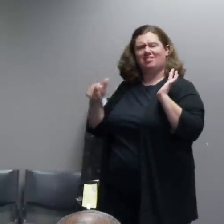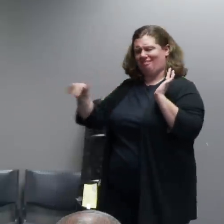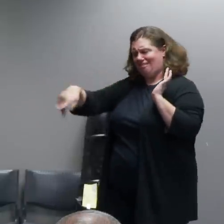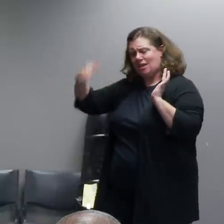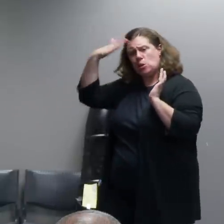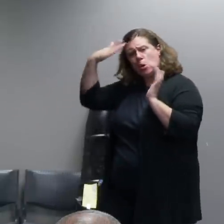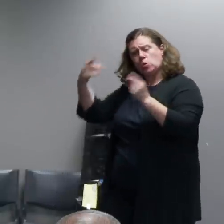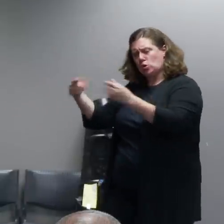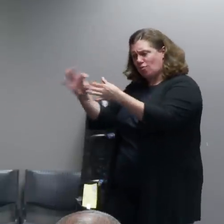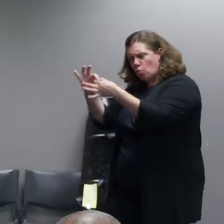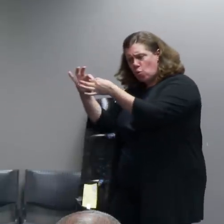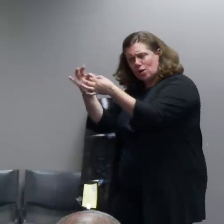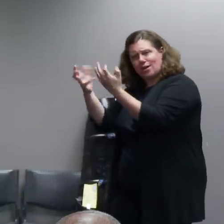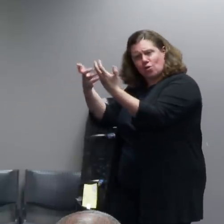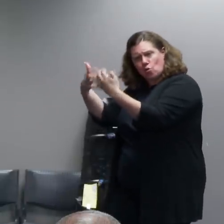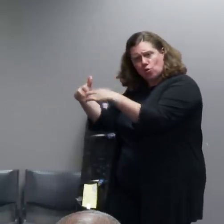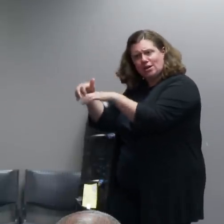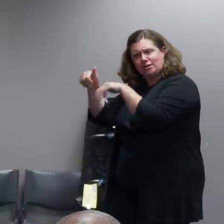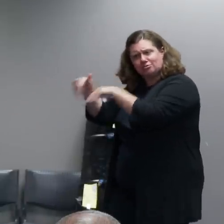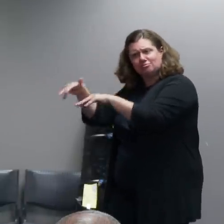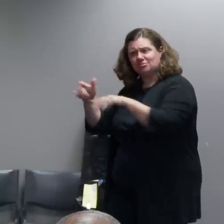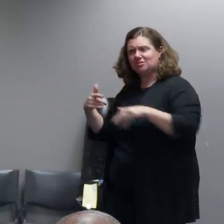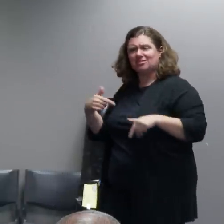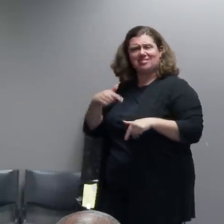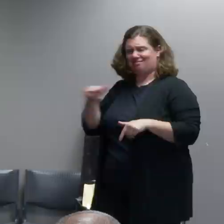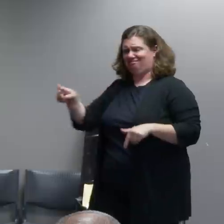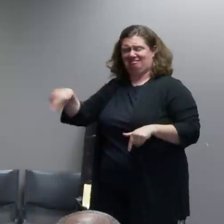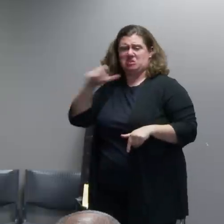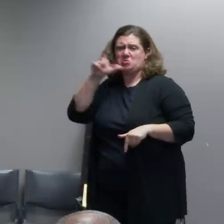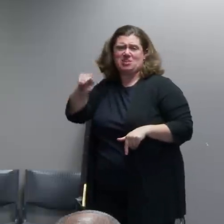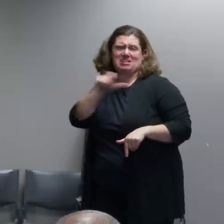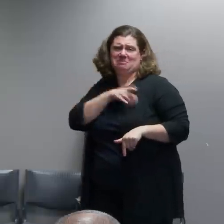to make their point but when we've tried that